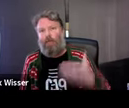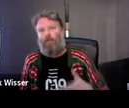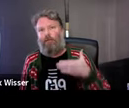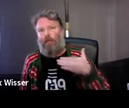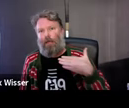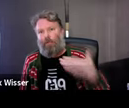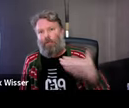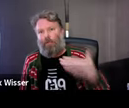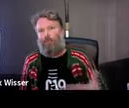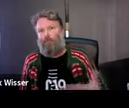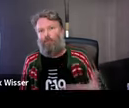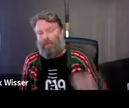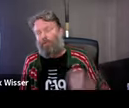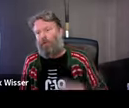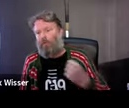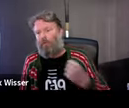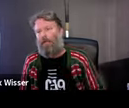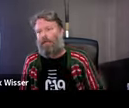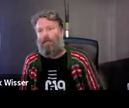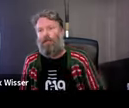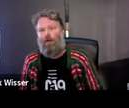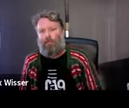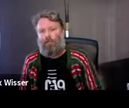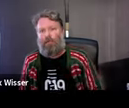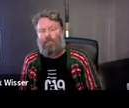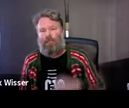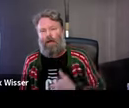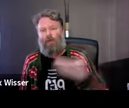what came to dominate it was this idea of "how do you have an art show